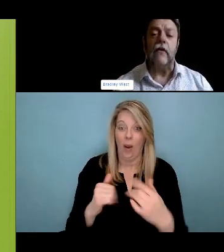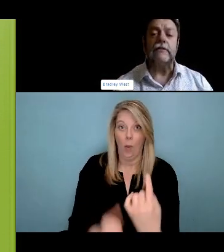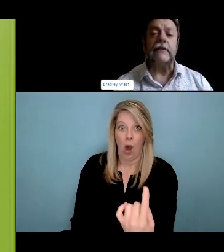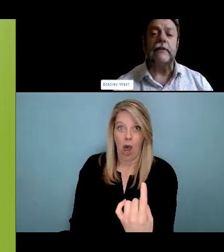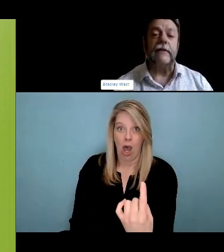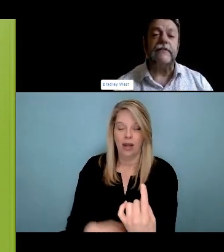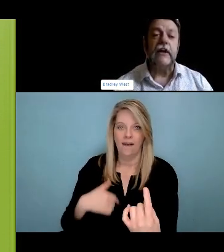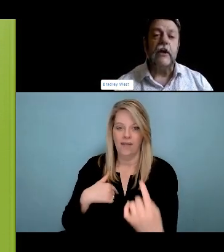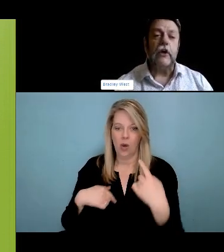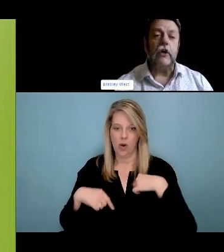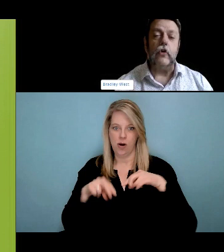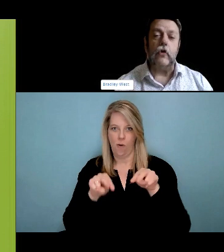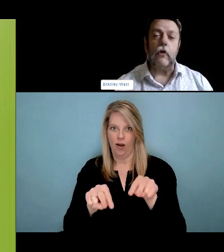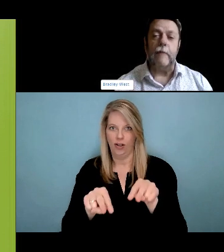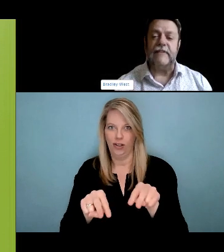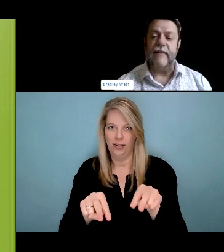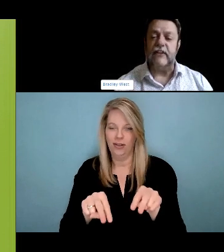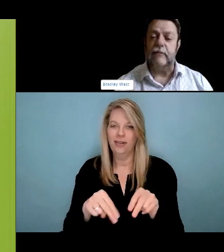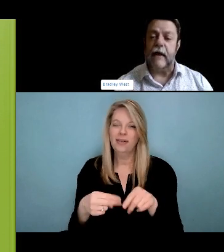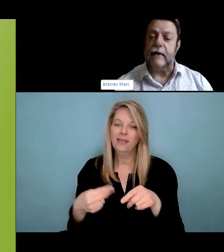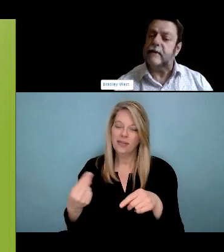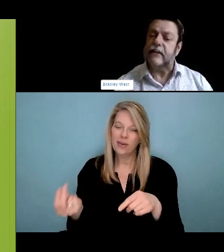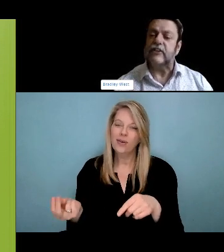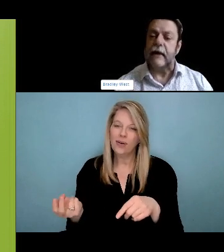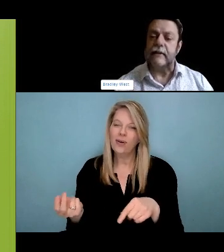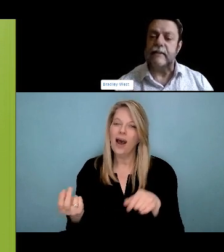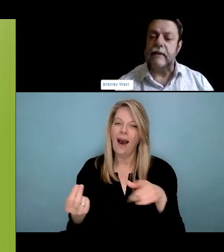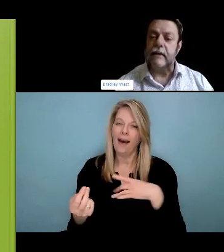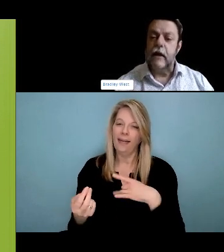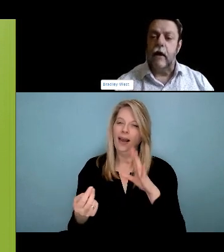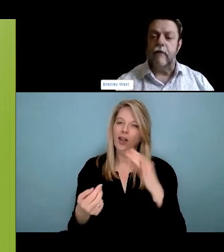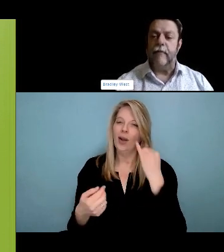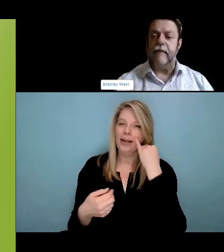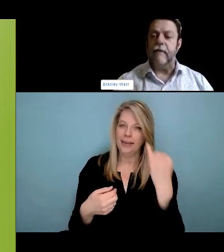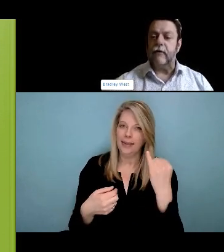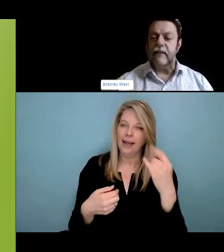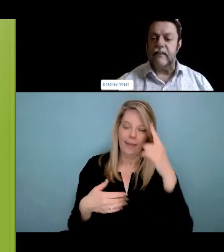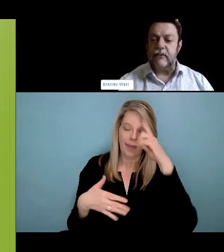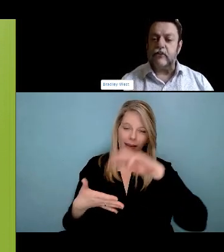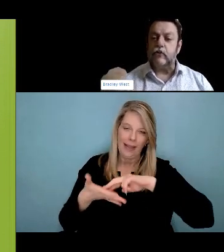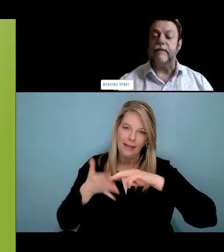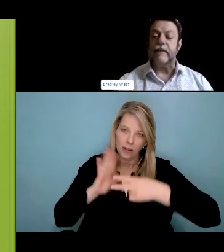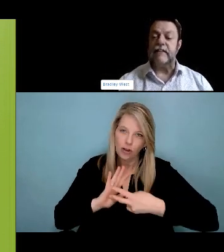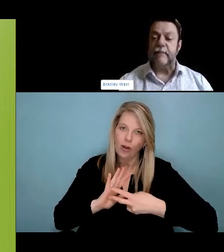and harm reduction is one of the objectives of the poverty reduction strategies so in